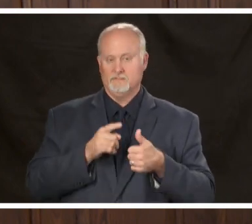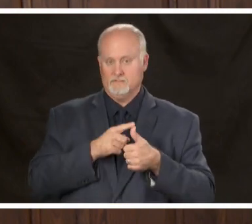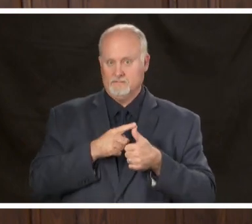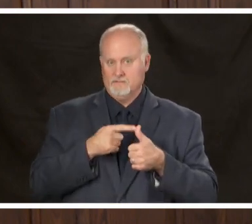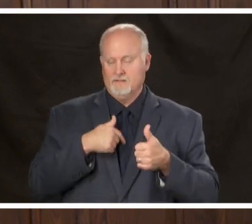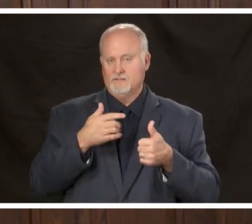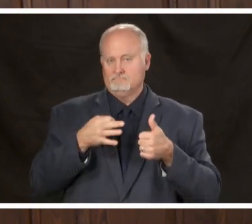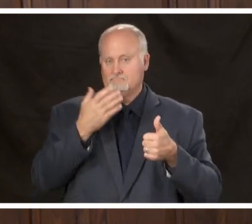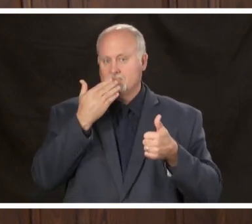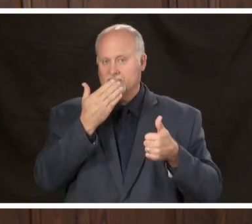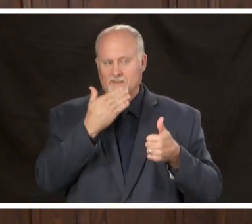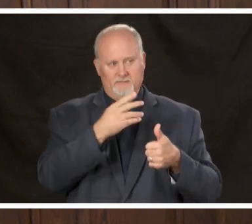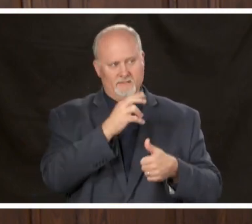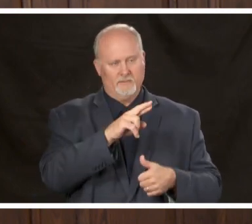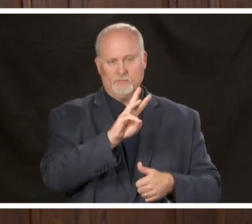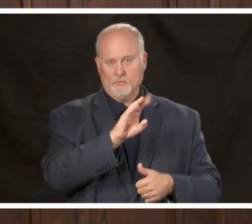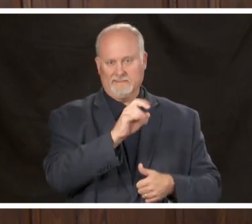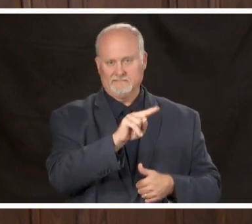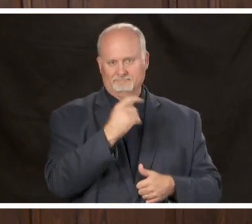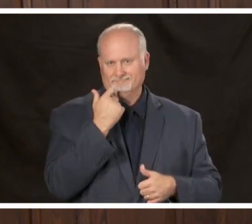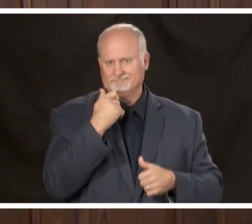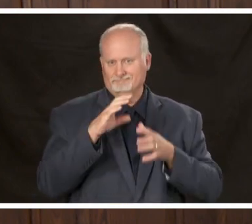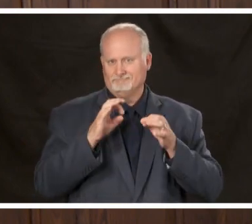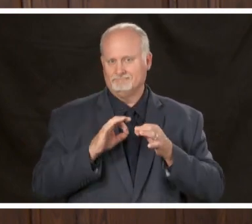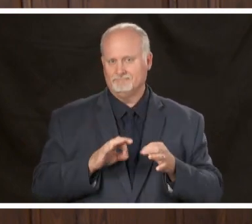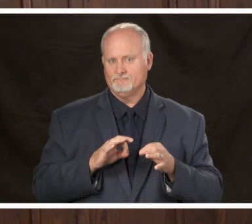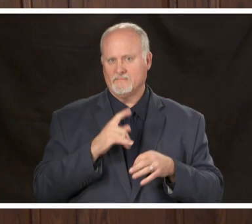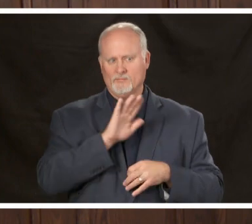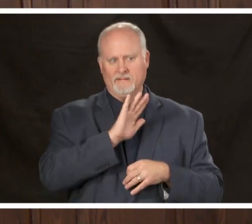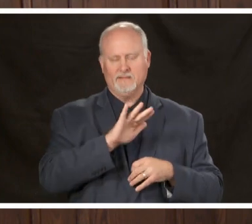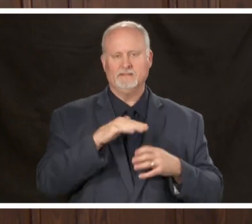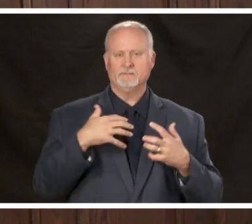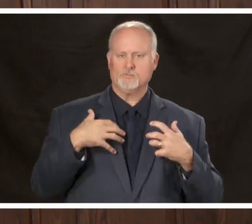thanking dr. Wilson who just spoke for his courageous leadership through this